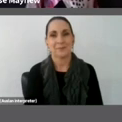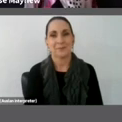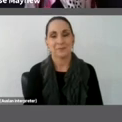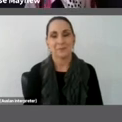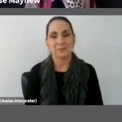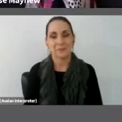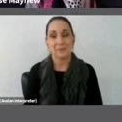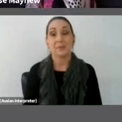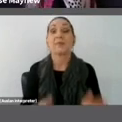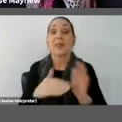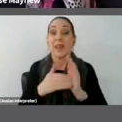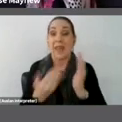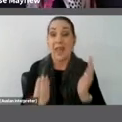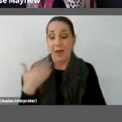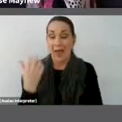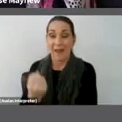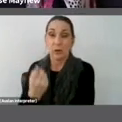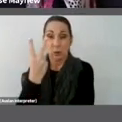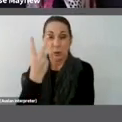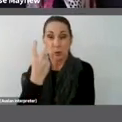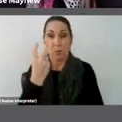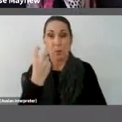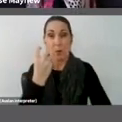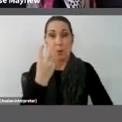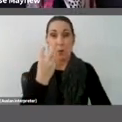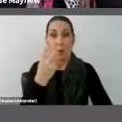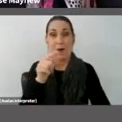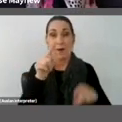Here we have two more stripped back installations but